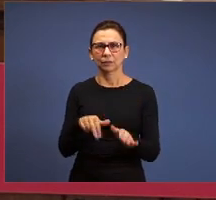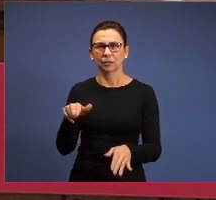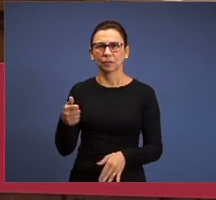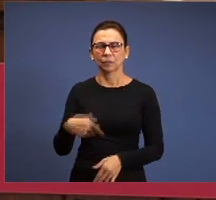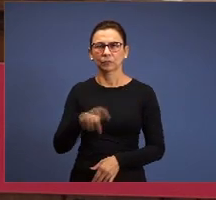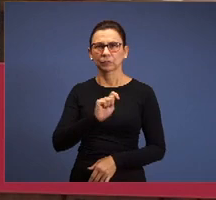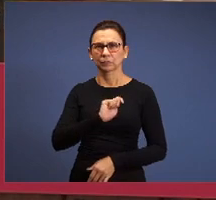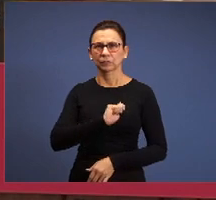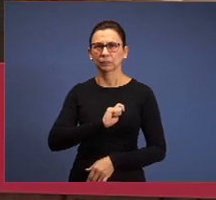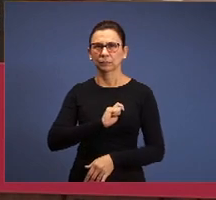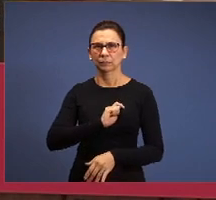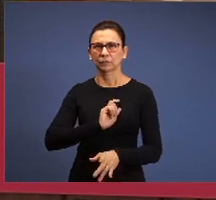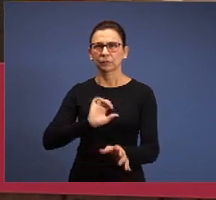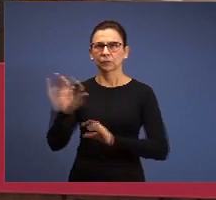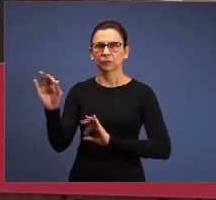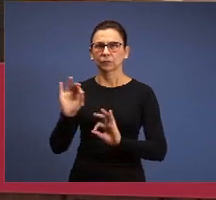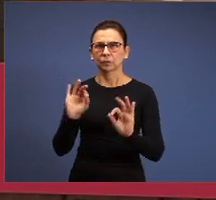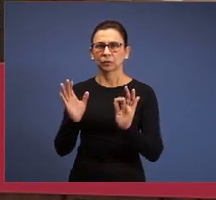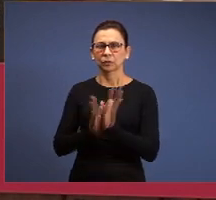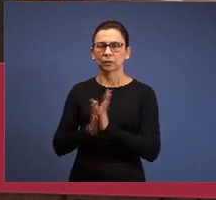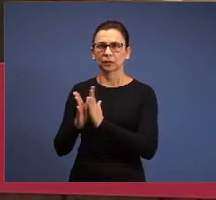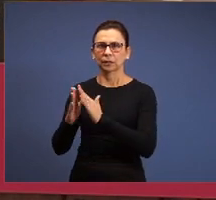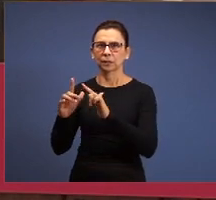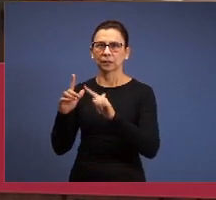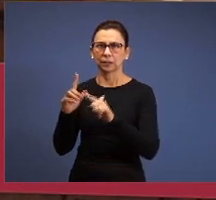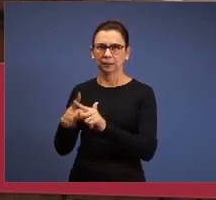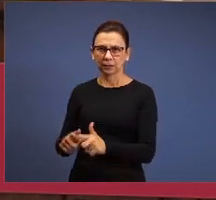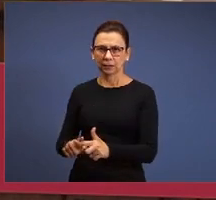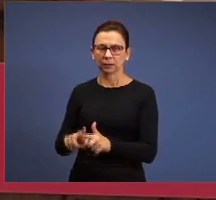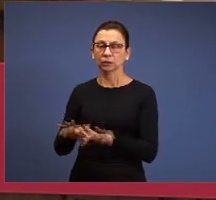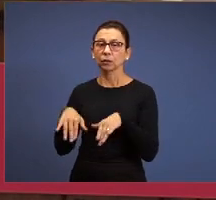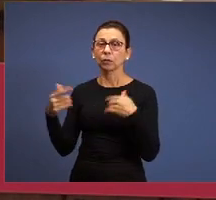of the church's project, what's the existing relation